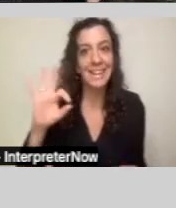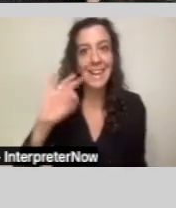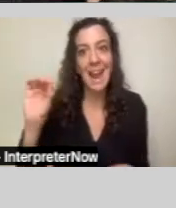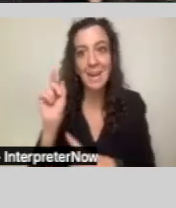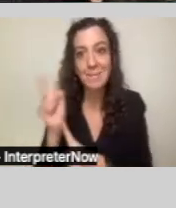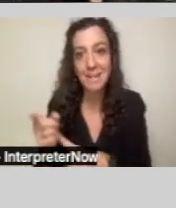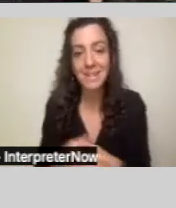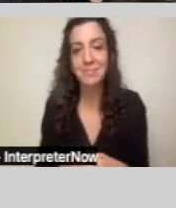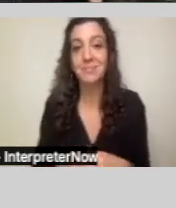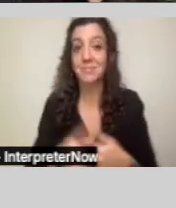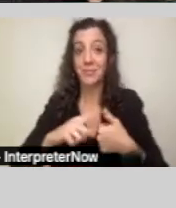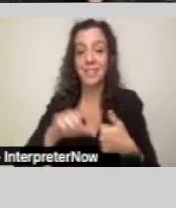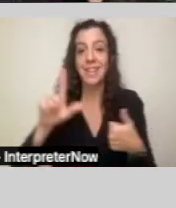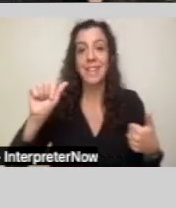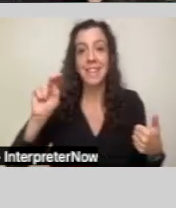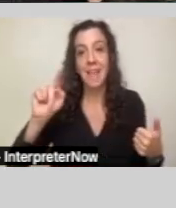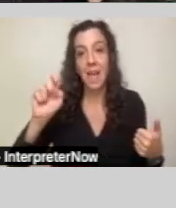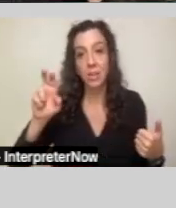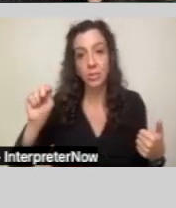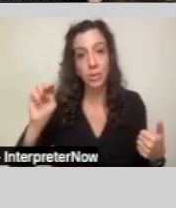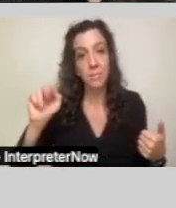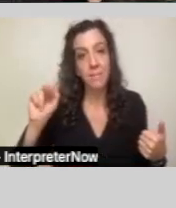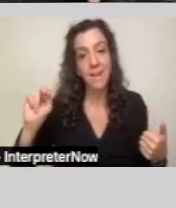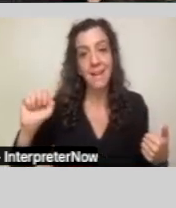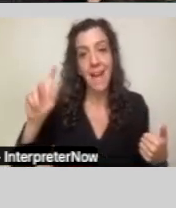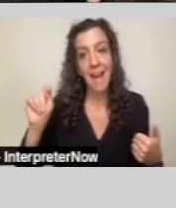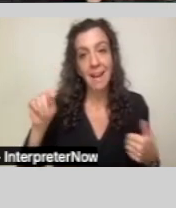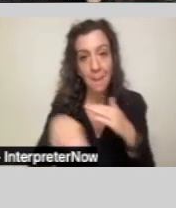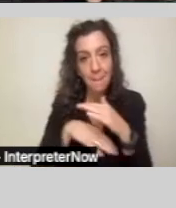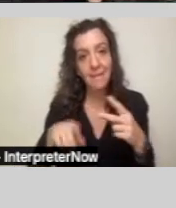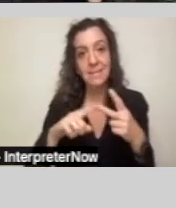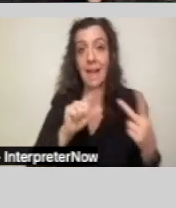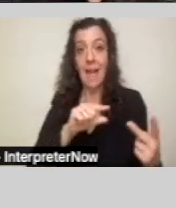Lanterman Act basics, eligibility for regional center services.